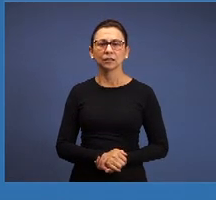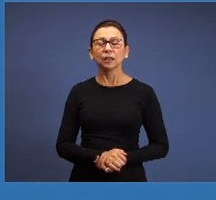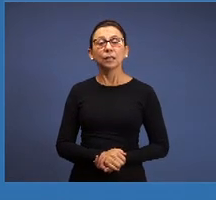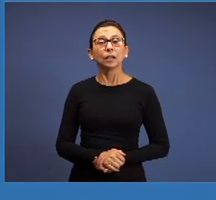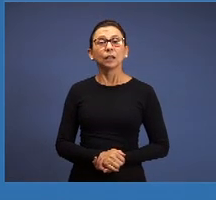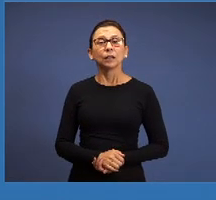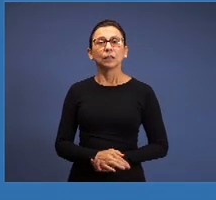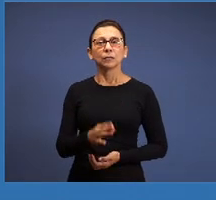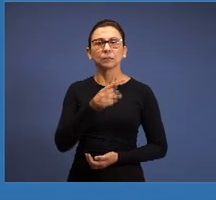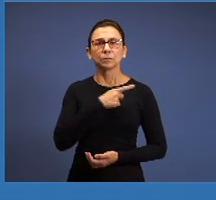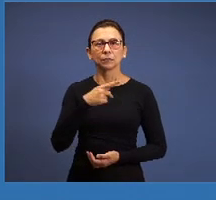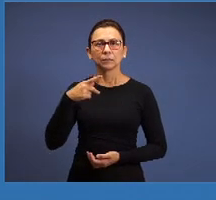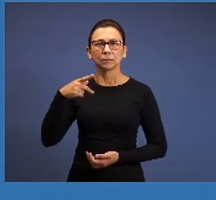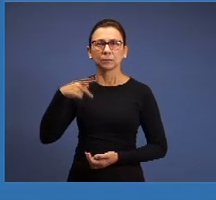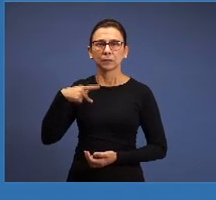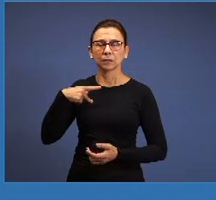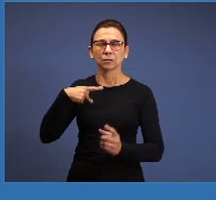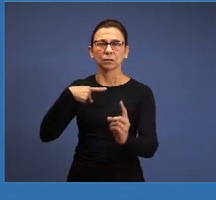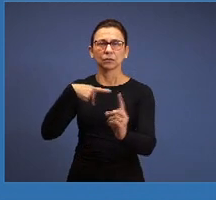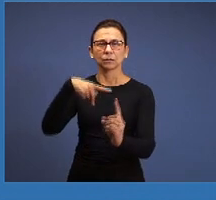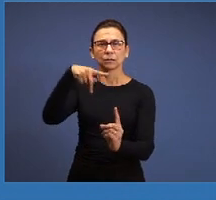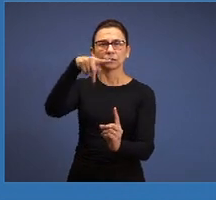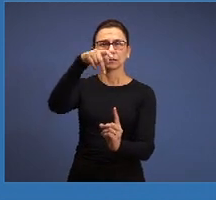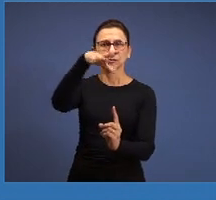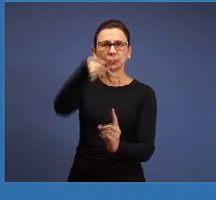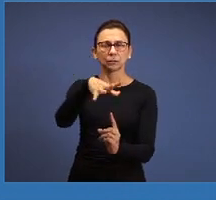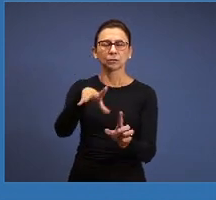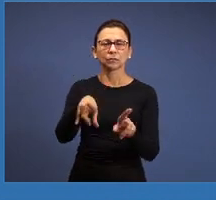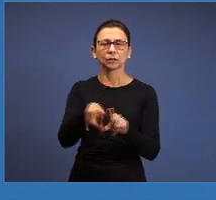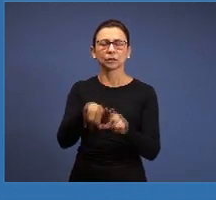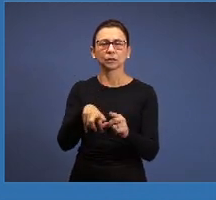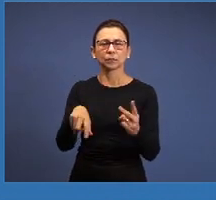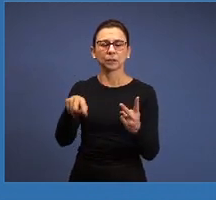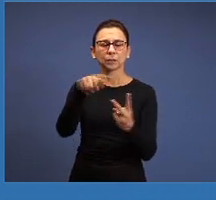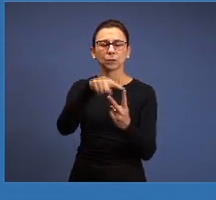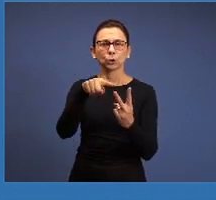and 2 brothers becoming anointed, what happened